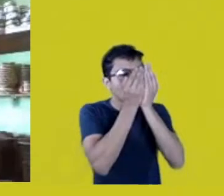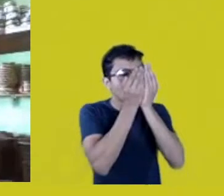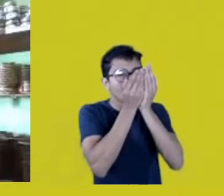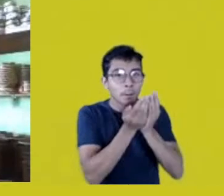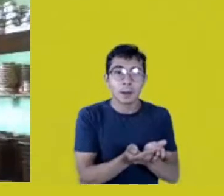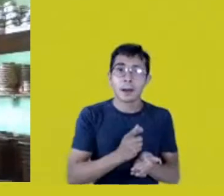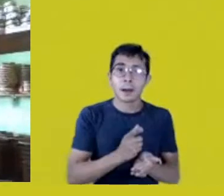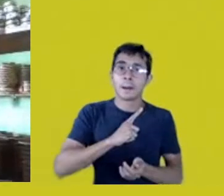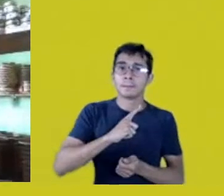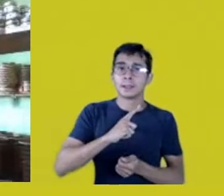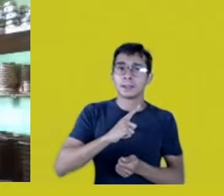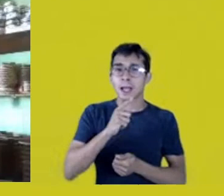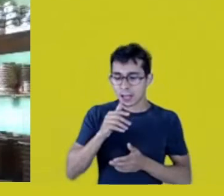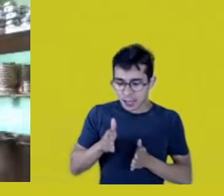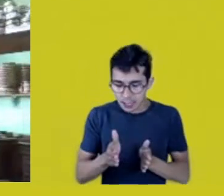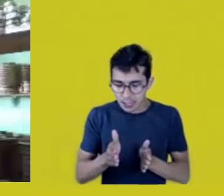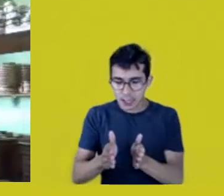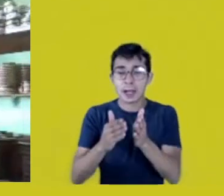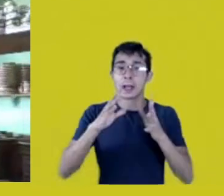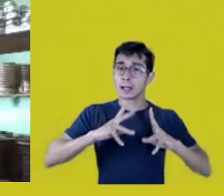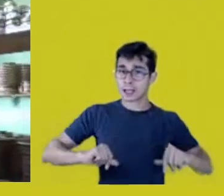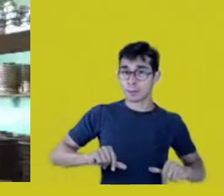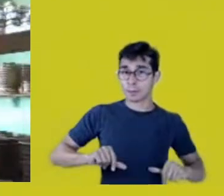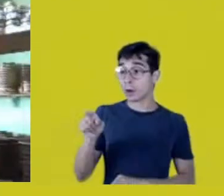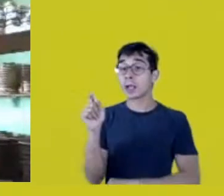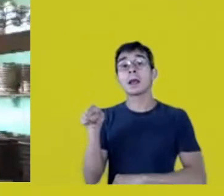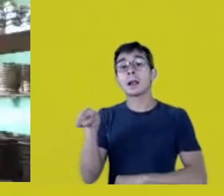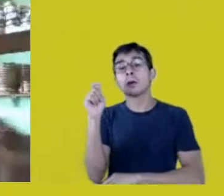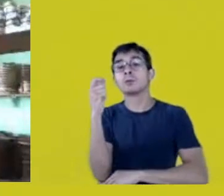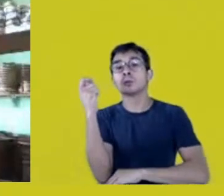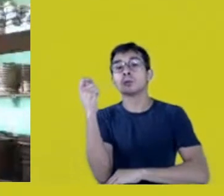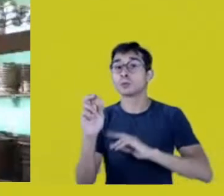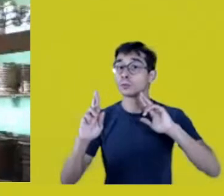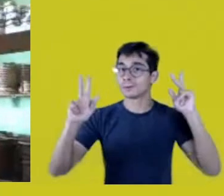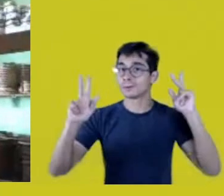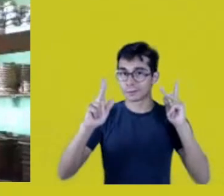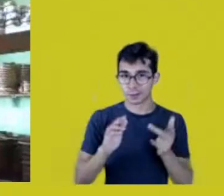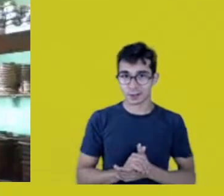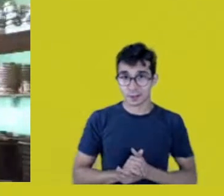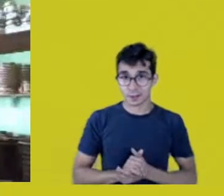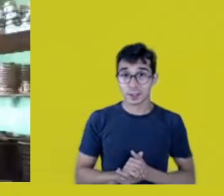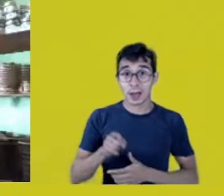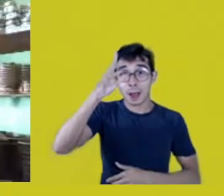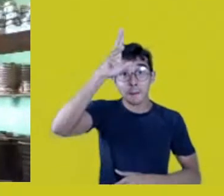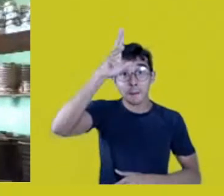What about our cousins in the South and in Mato Grosso?